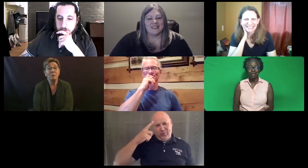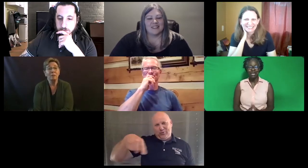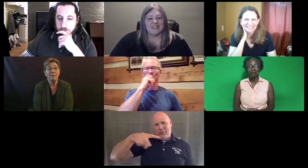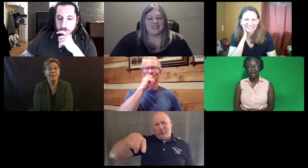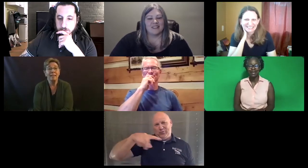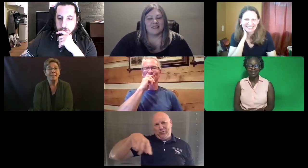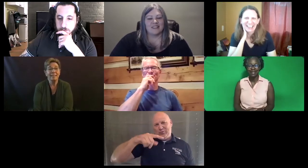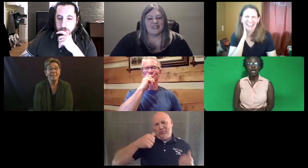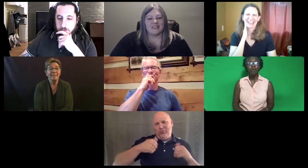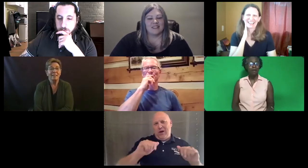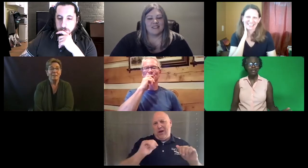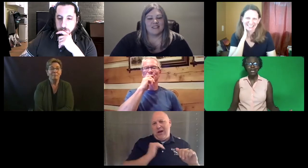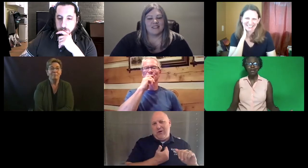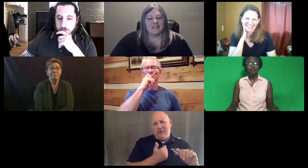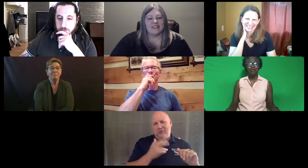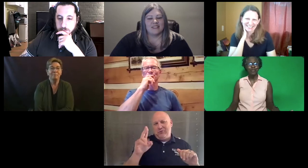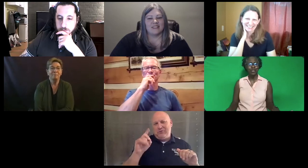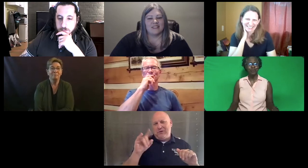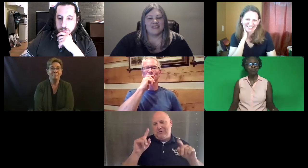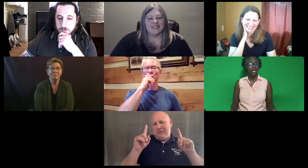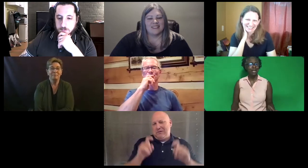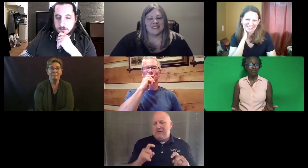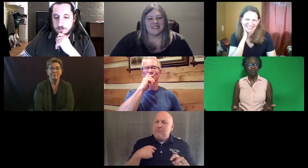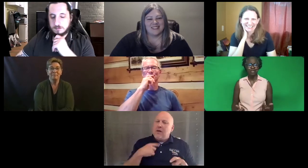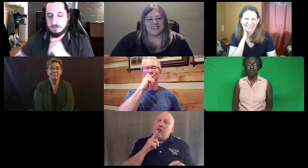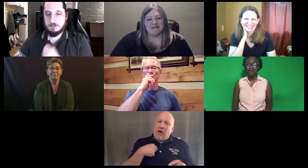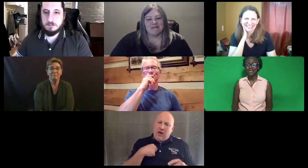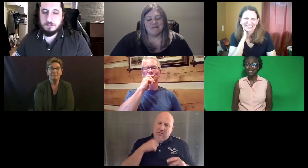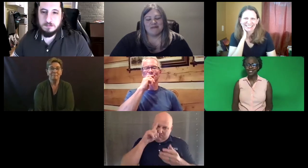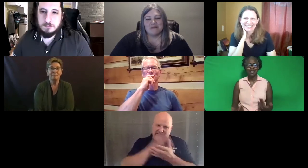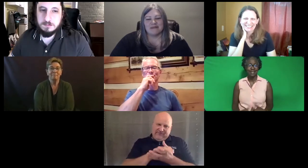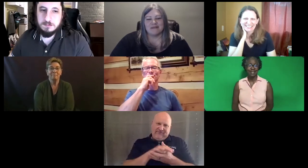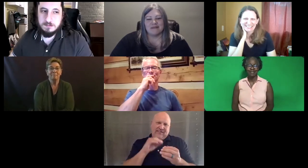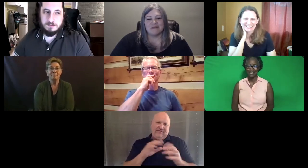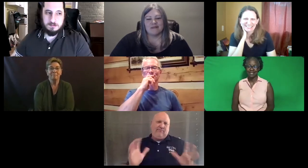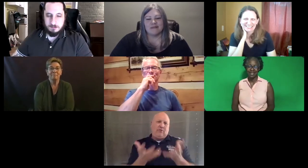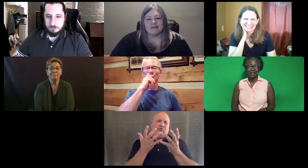Plenty of room -- Trenton: Plenty of room for you to come in and try taking our test.